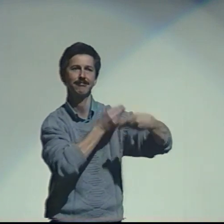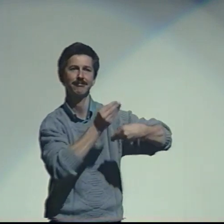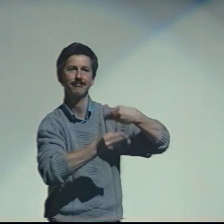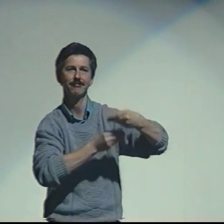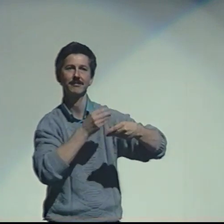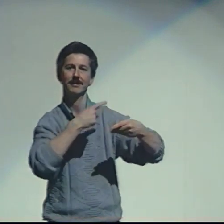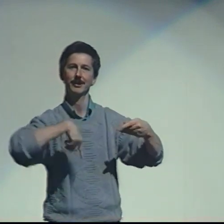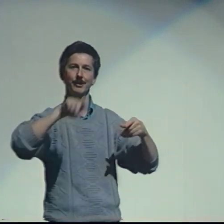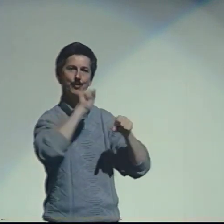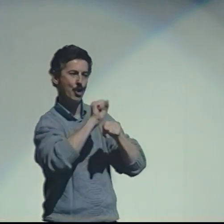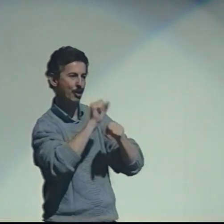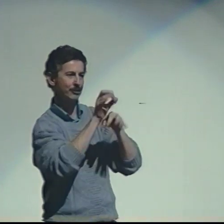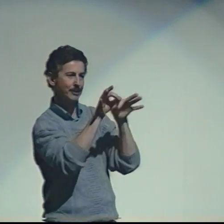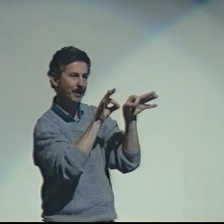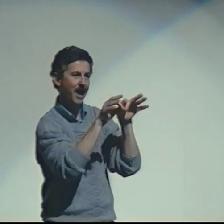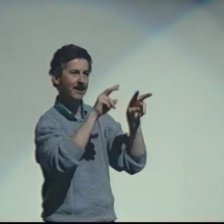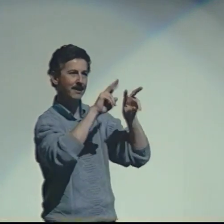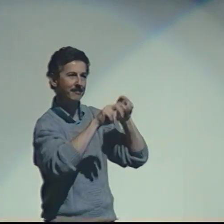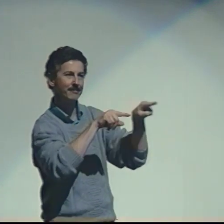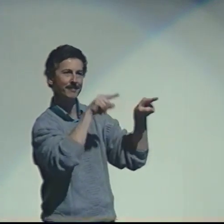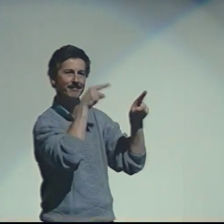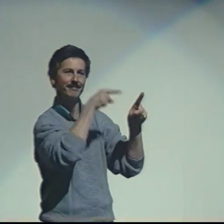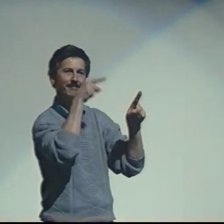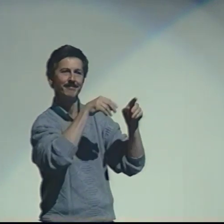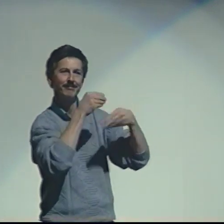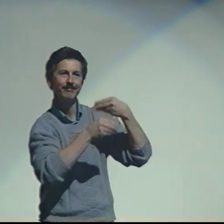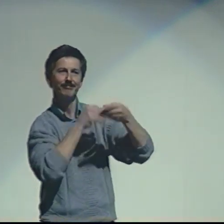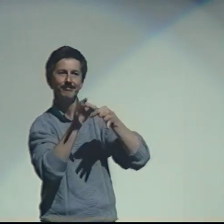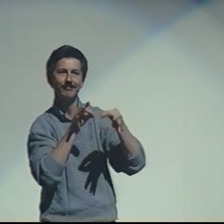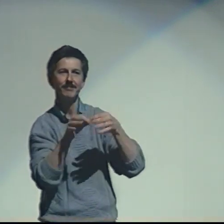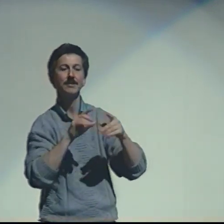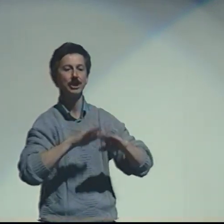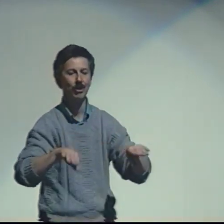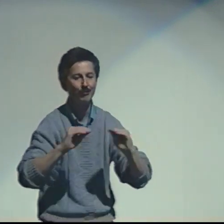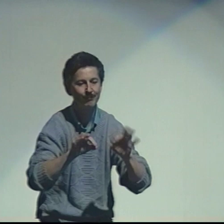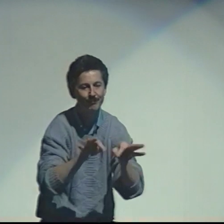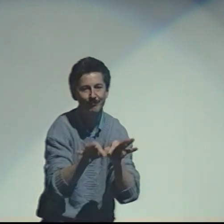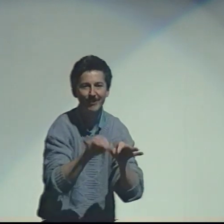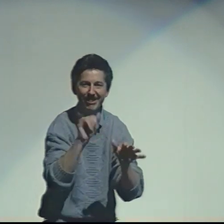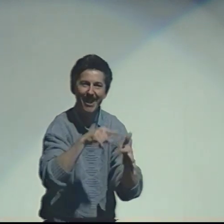We work to analyze and define this art, so we can teach it to deaf children,